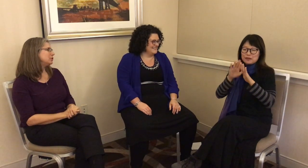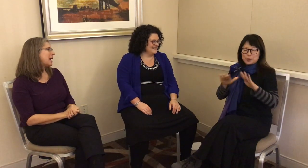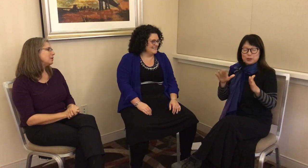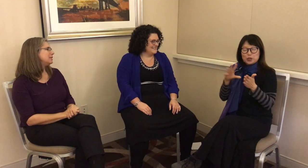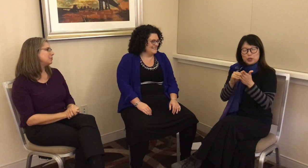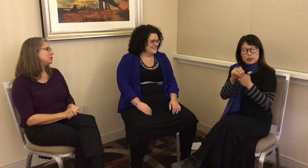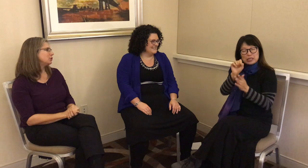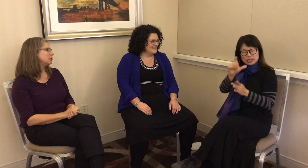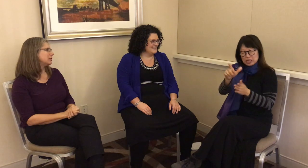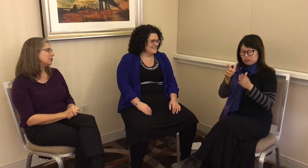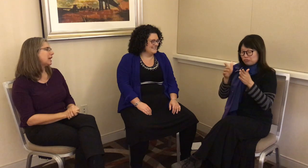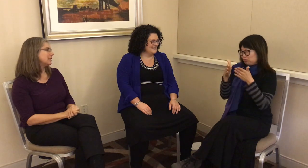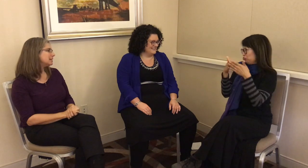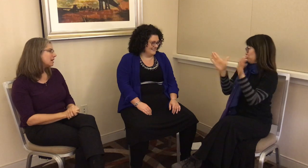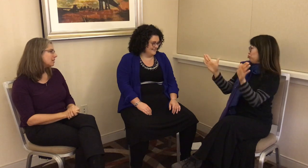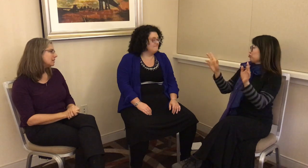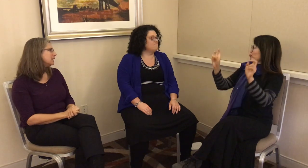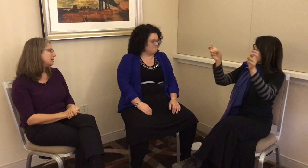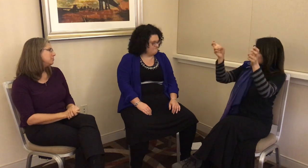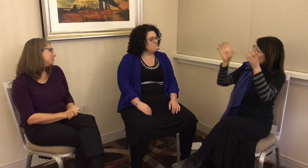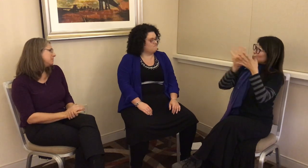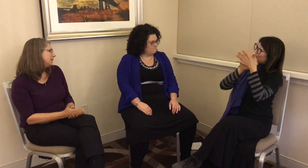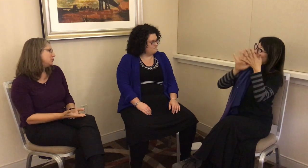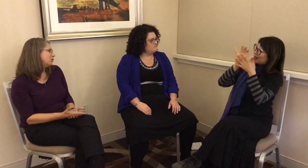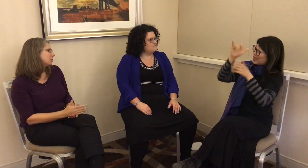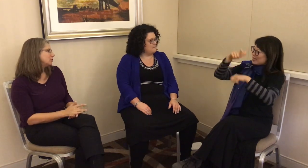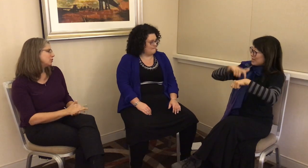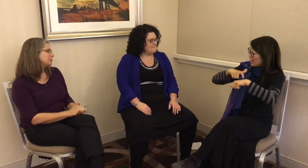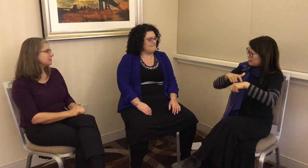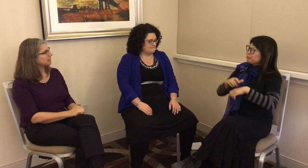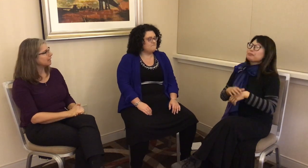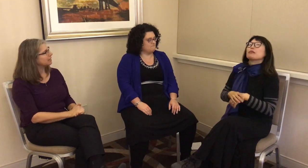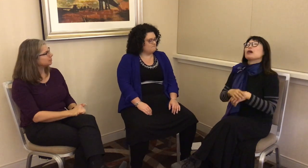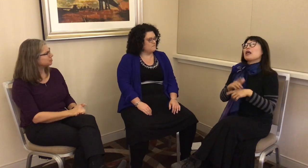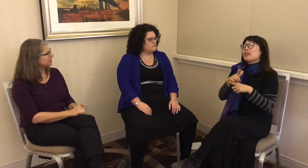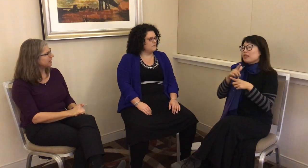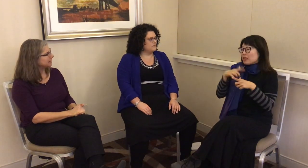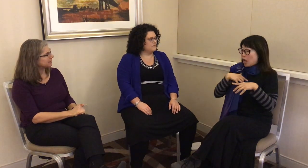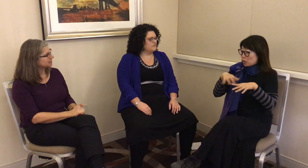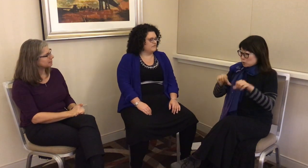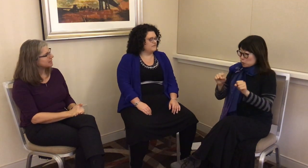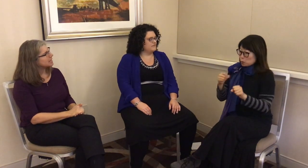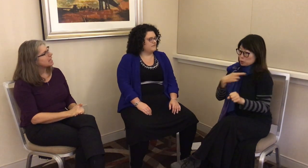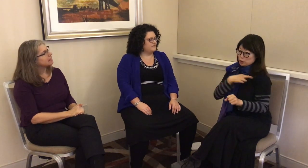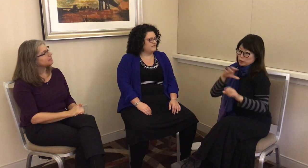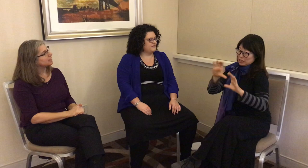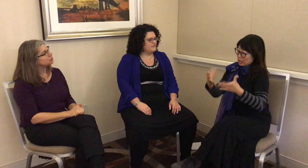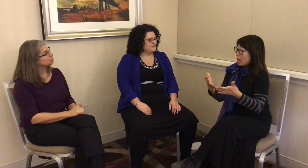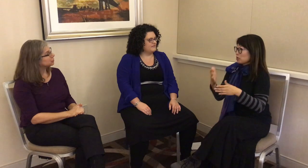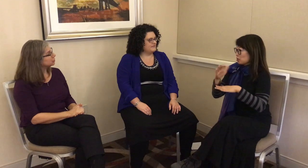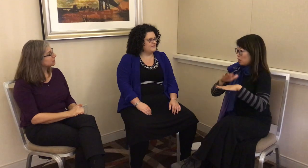how deaf children learn ASL in general terms. It was pretty vague at that time. Then, I